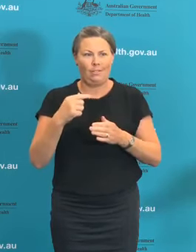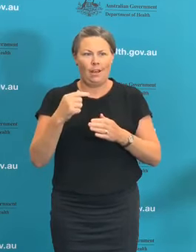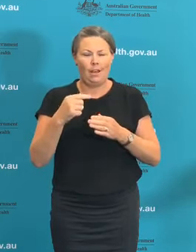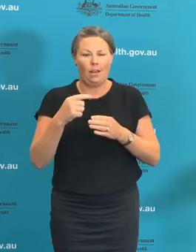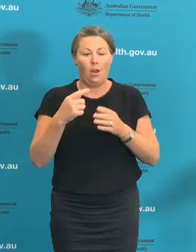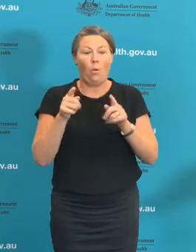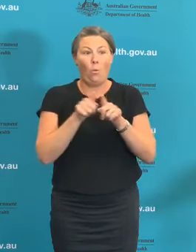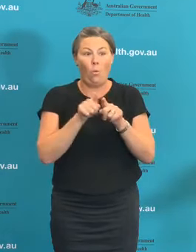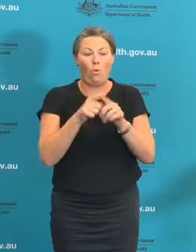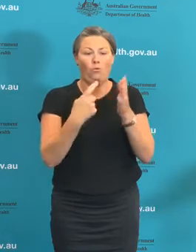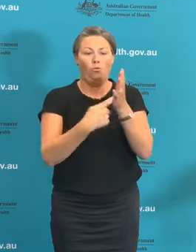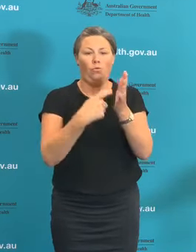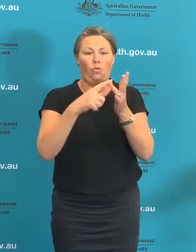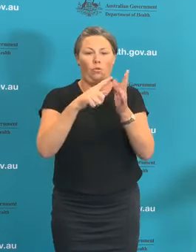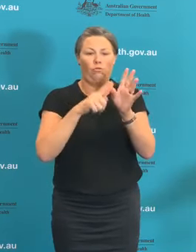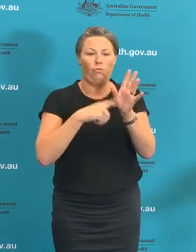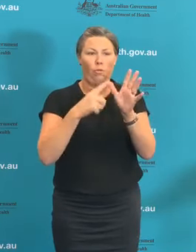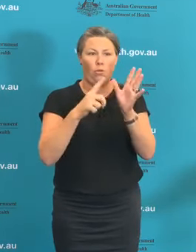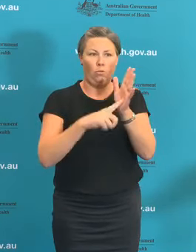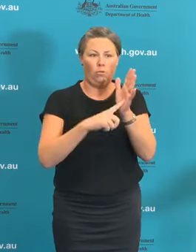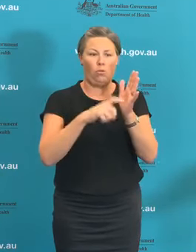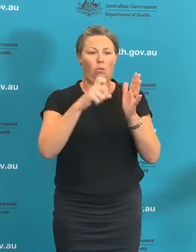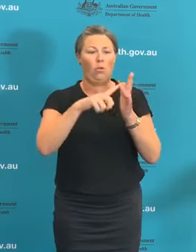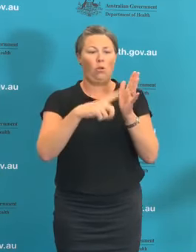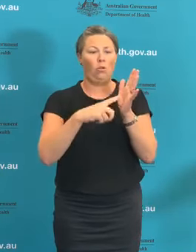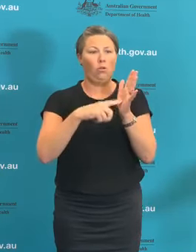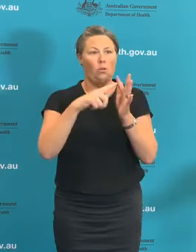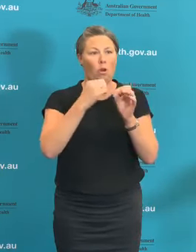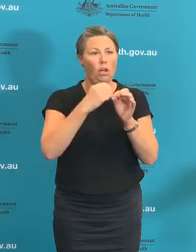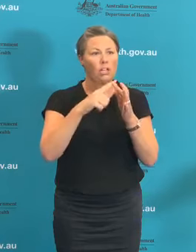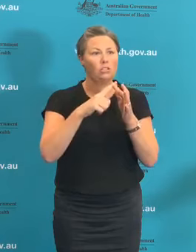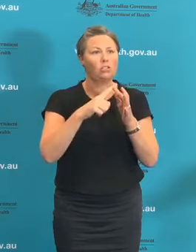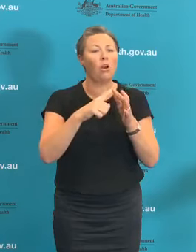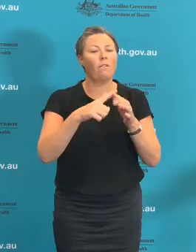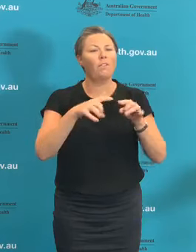Royal Australasian College of Surgeons Mr Tony Sparnon. And that conversation